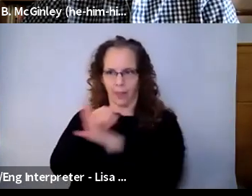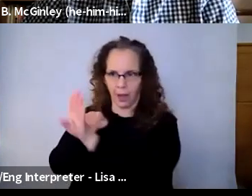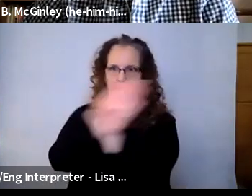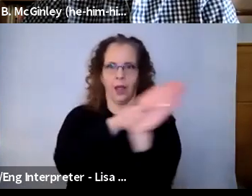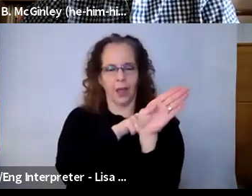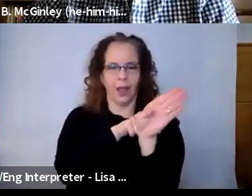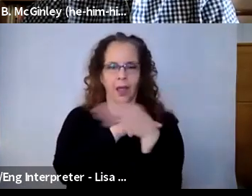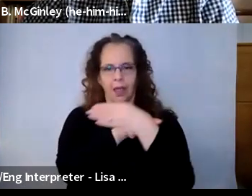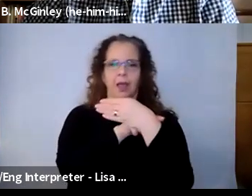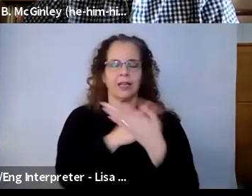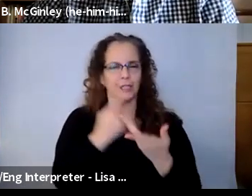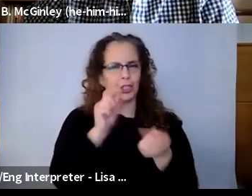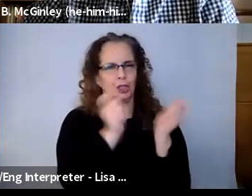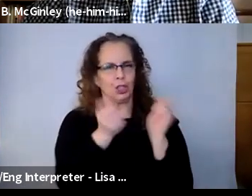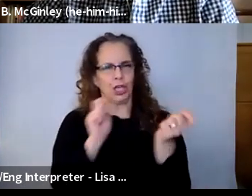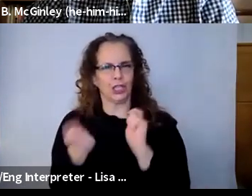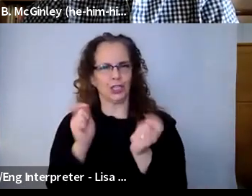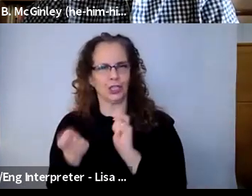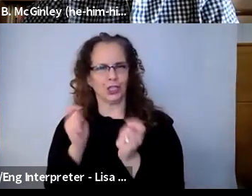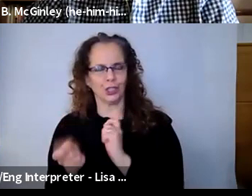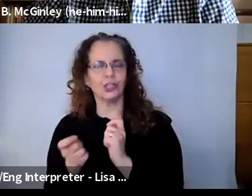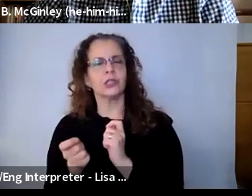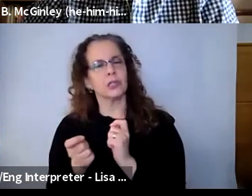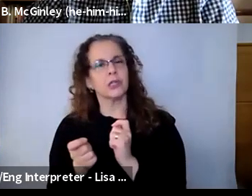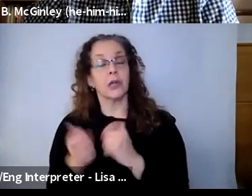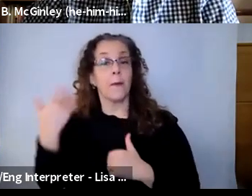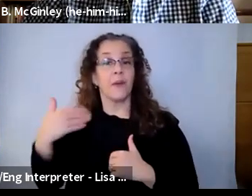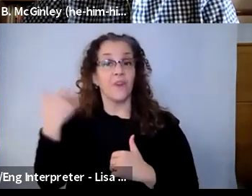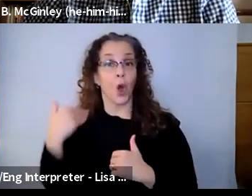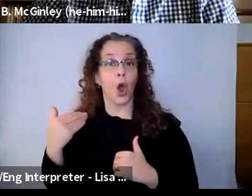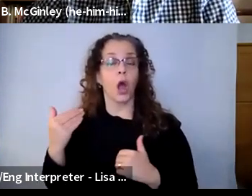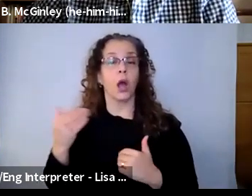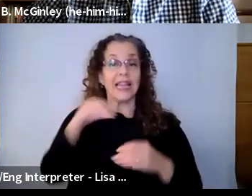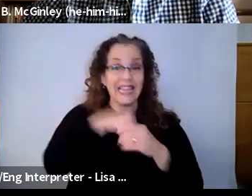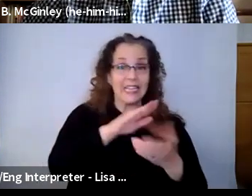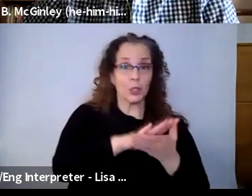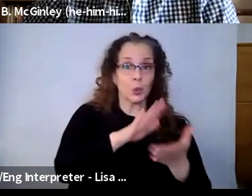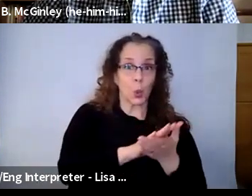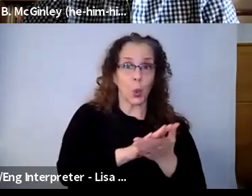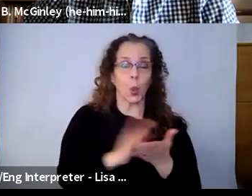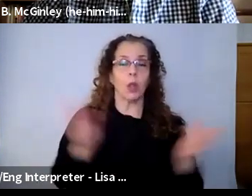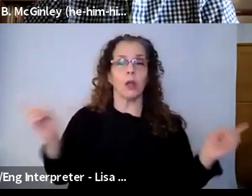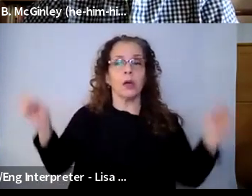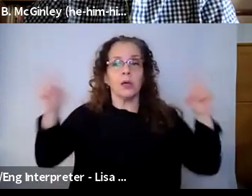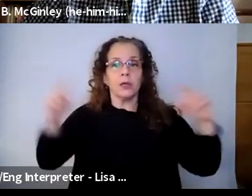where we used to bring all the kids into the auditorium, but now they have to stay separated out into classrooms. So you have